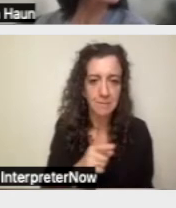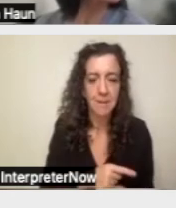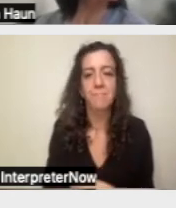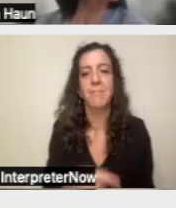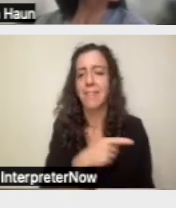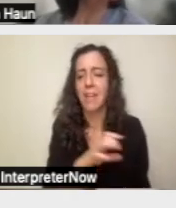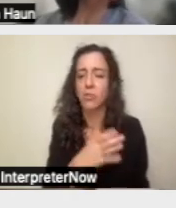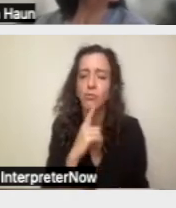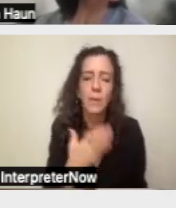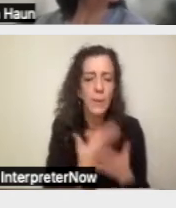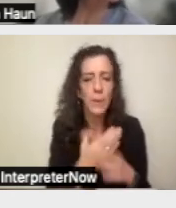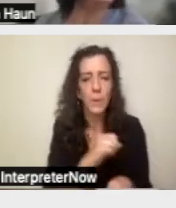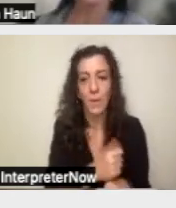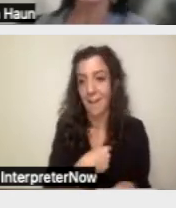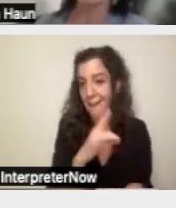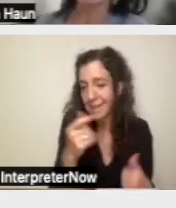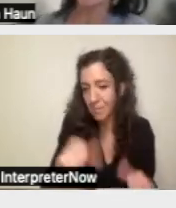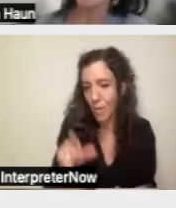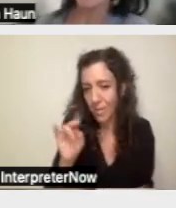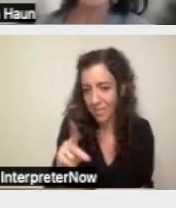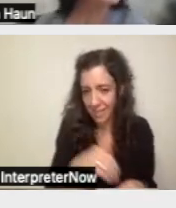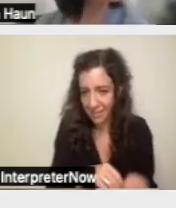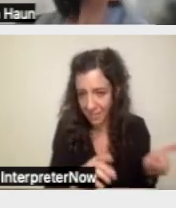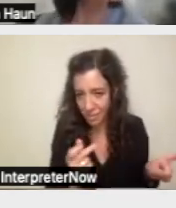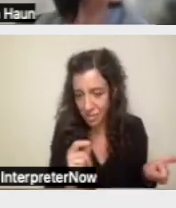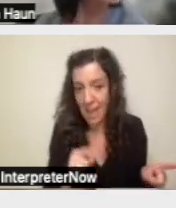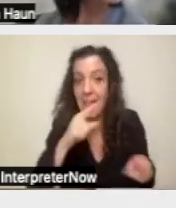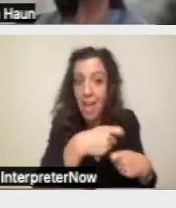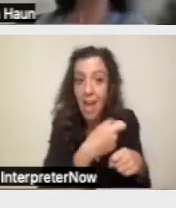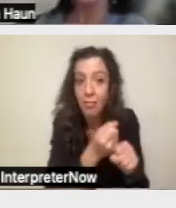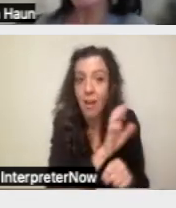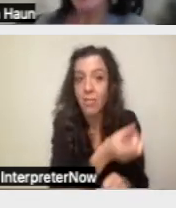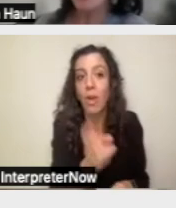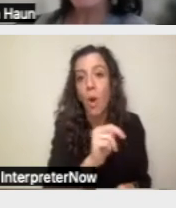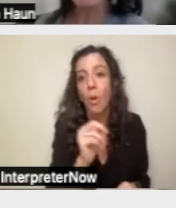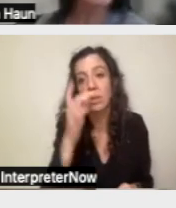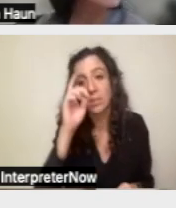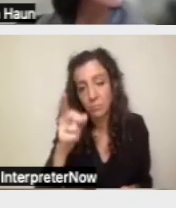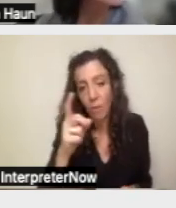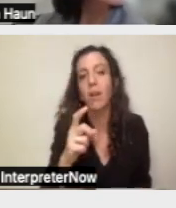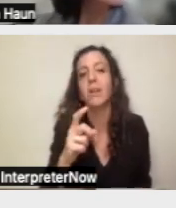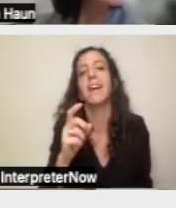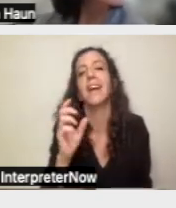their own smart search engine which is a lot better and easier to use.